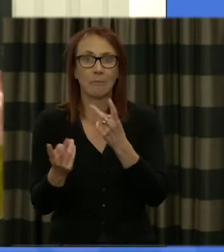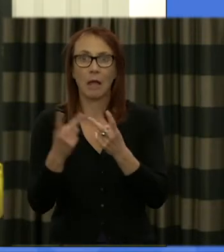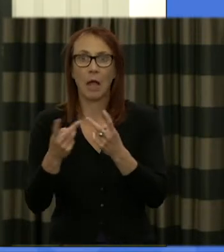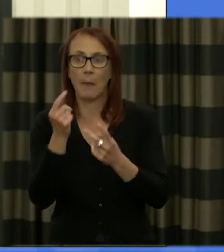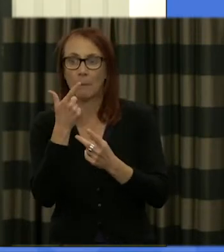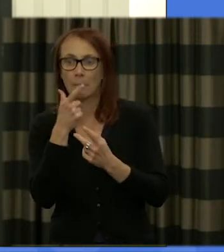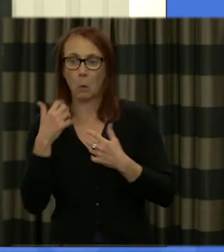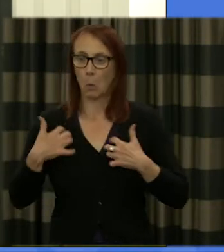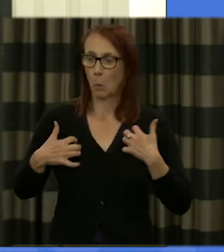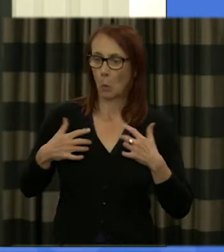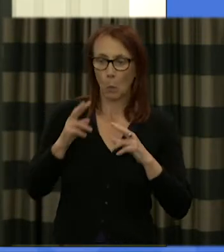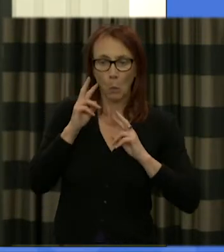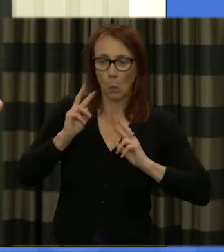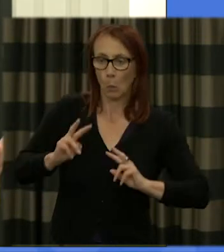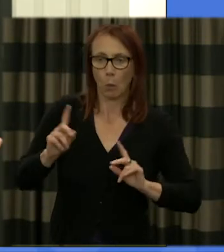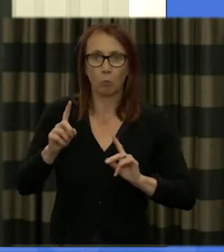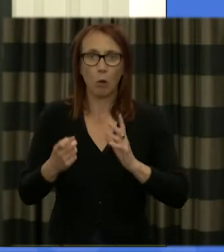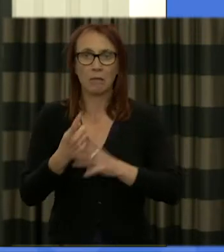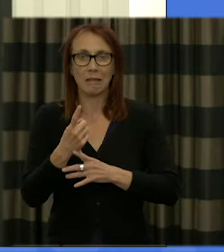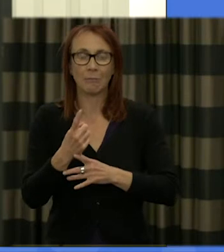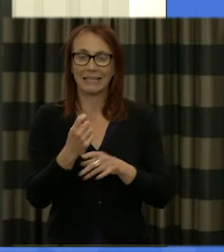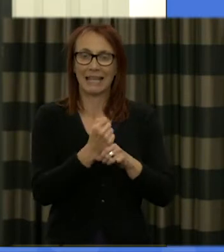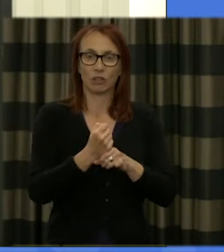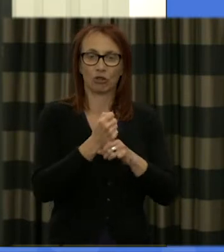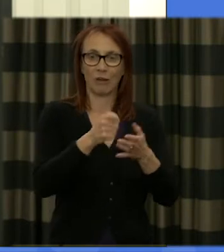that the general election is over we are live-streaming again and we'll have a